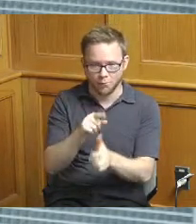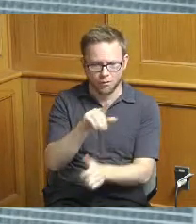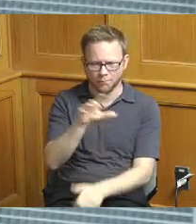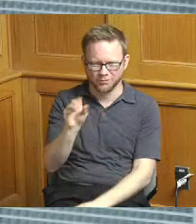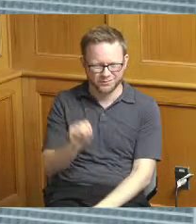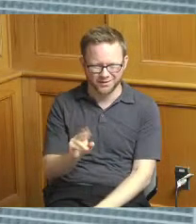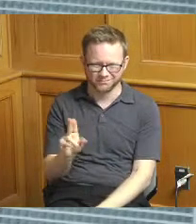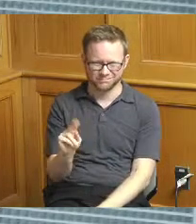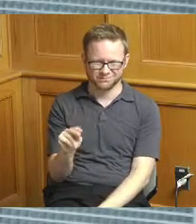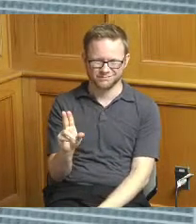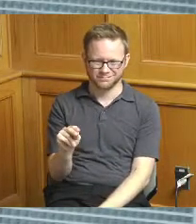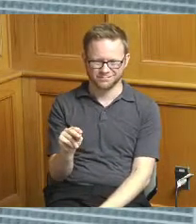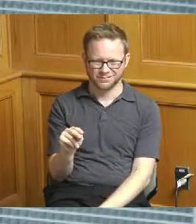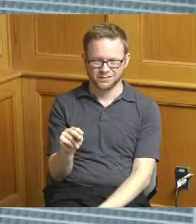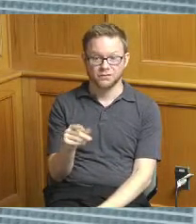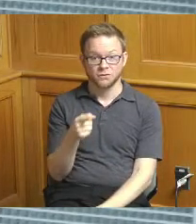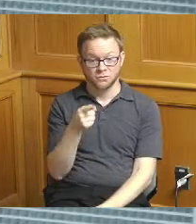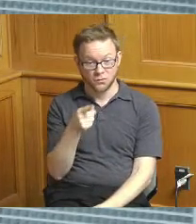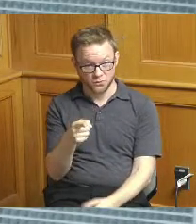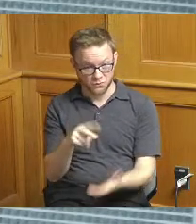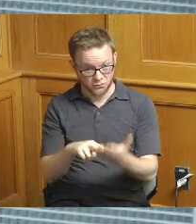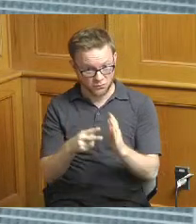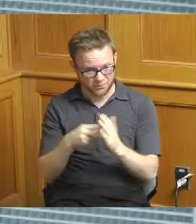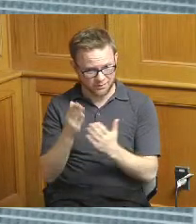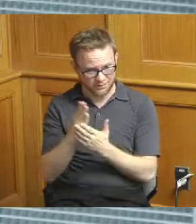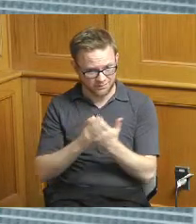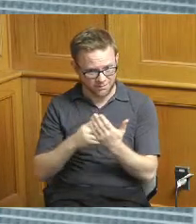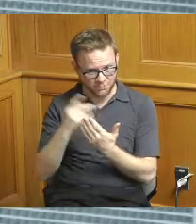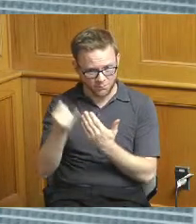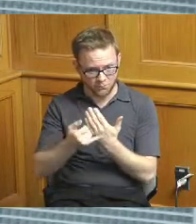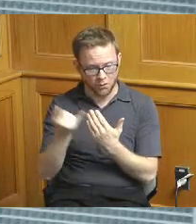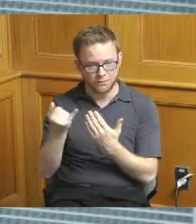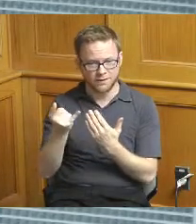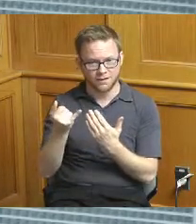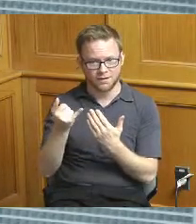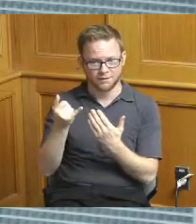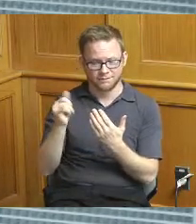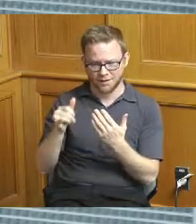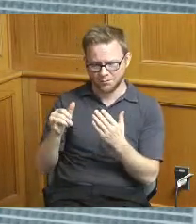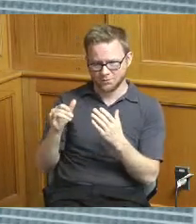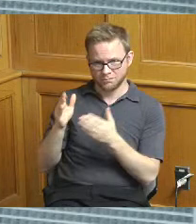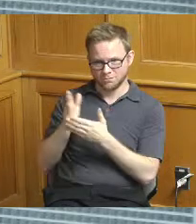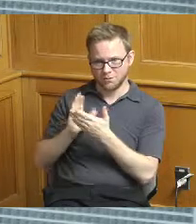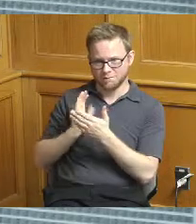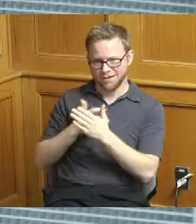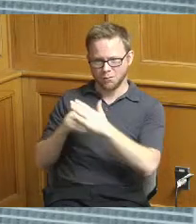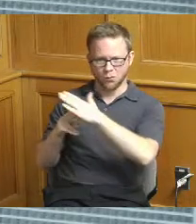extent you're referencing some of the projects that were part of our our bridge which is the